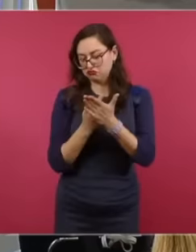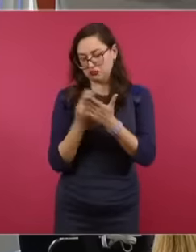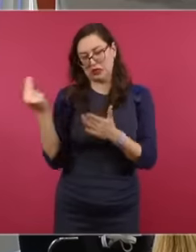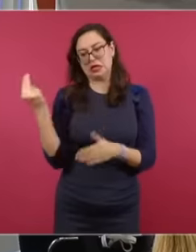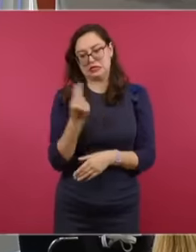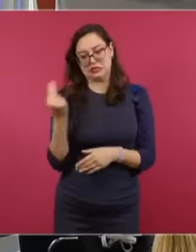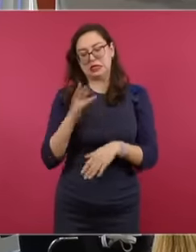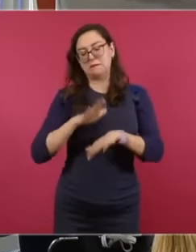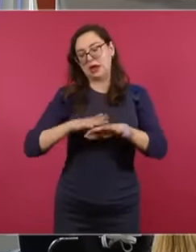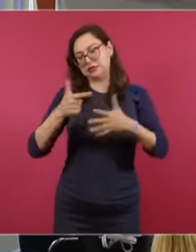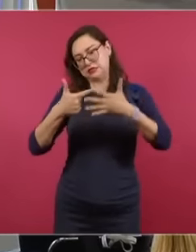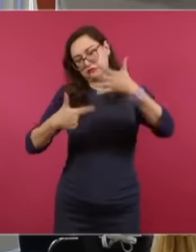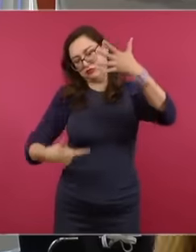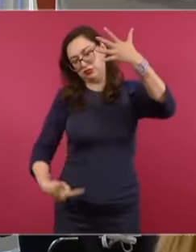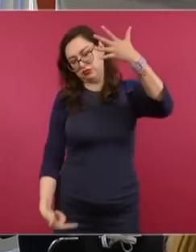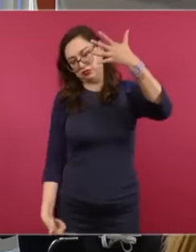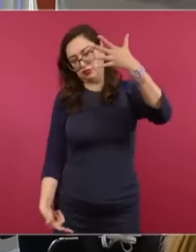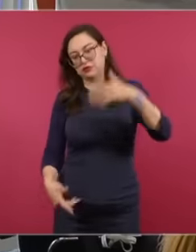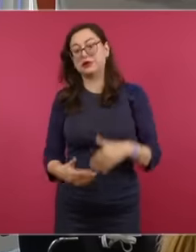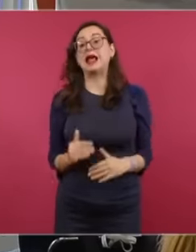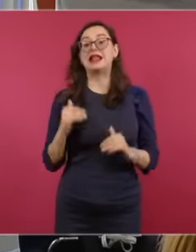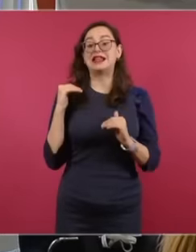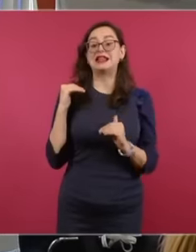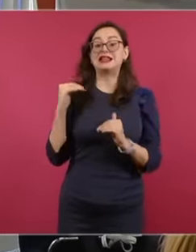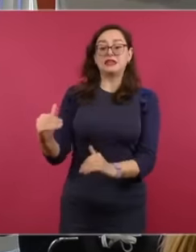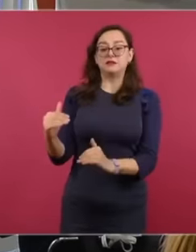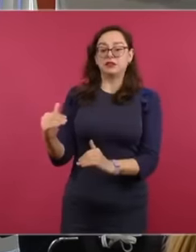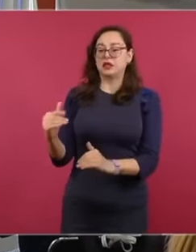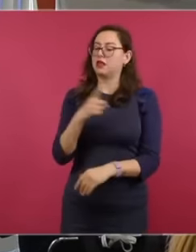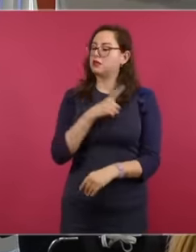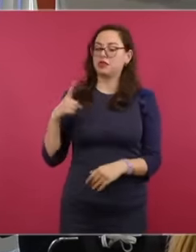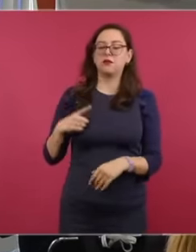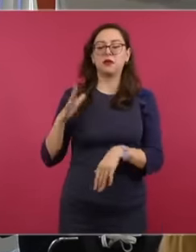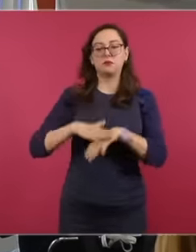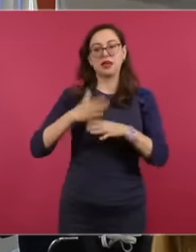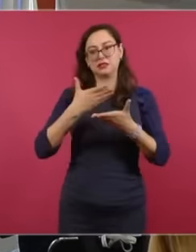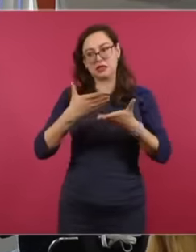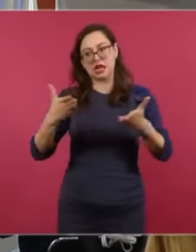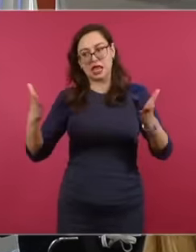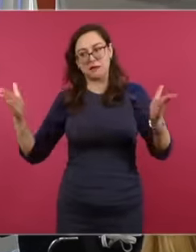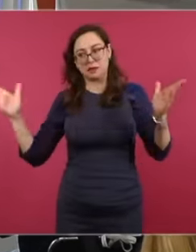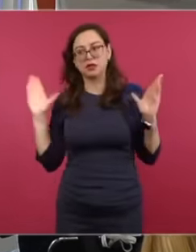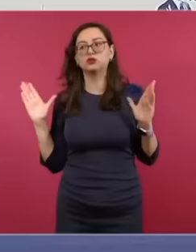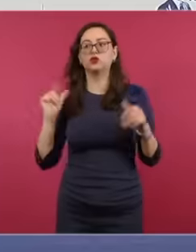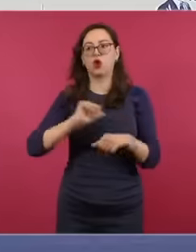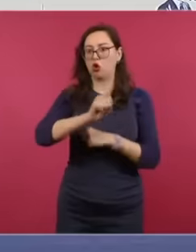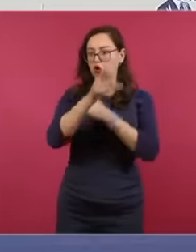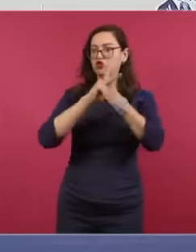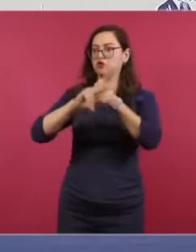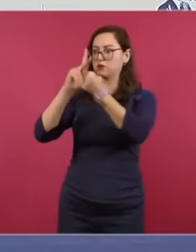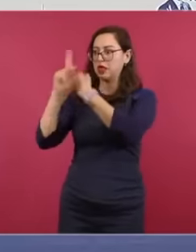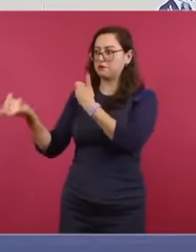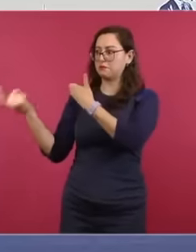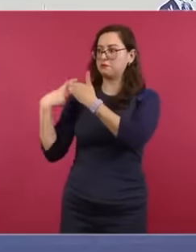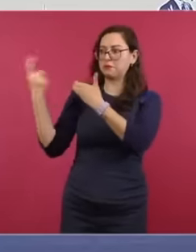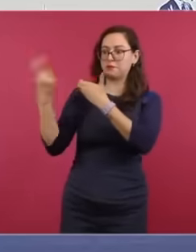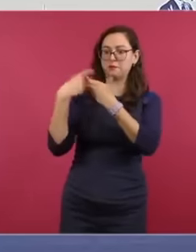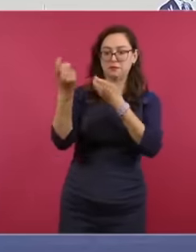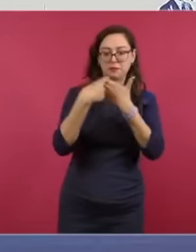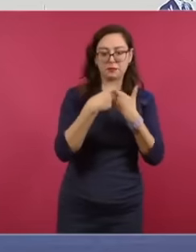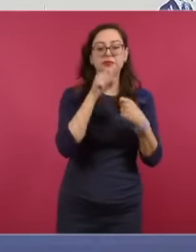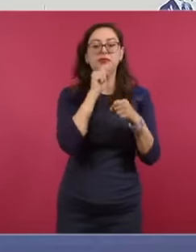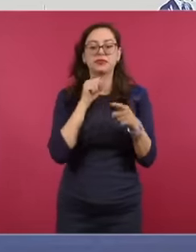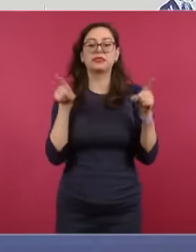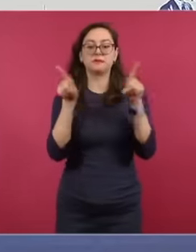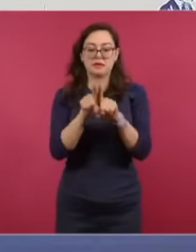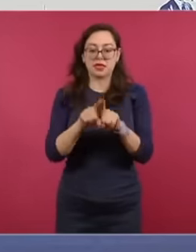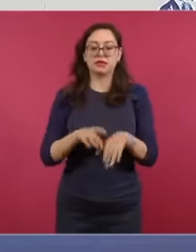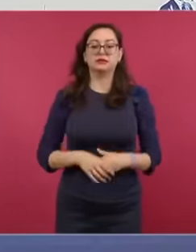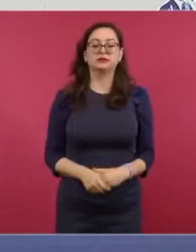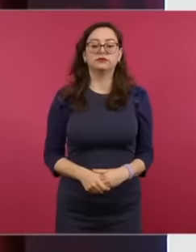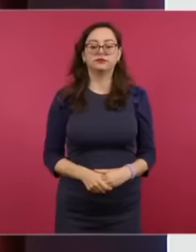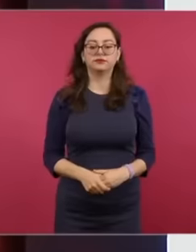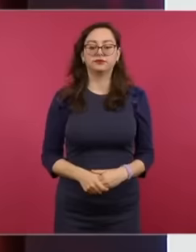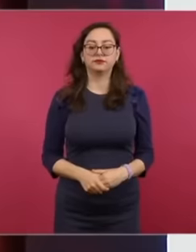legal means because it is limited to certain countries, it should be expanded. In addition, there is a